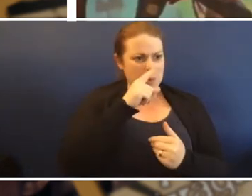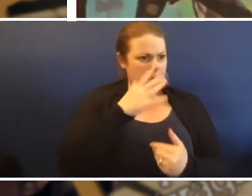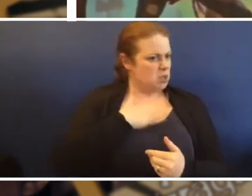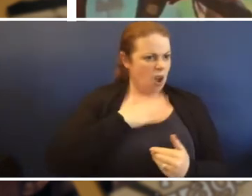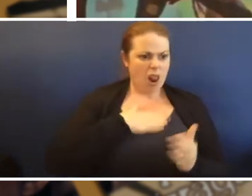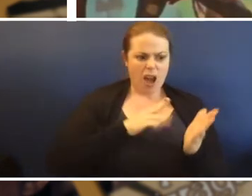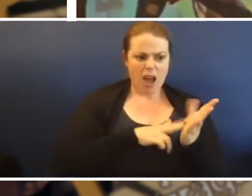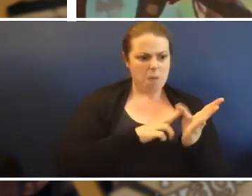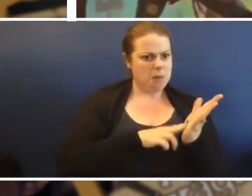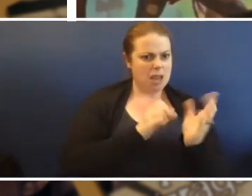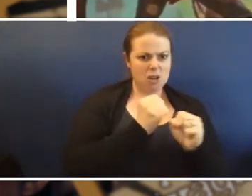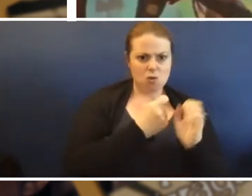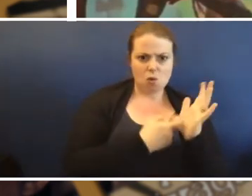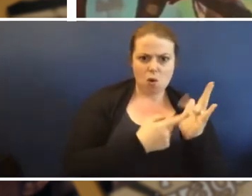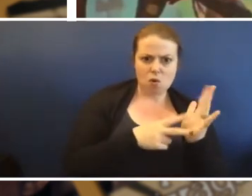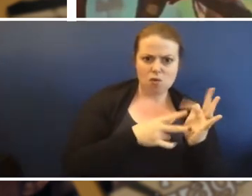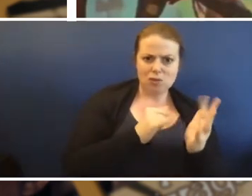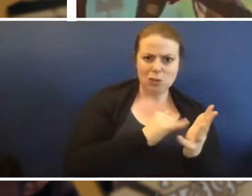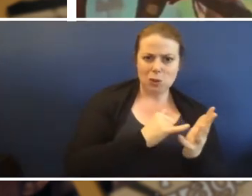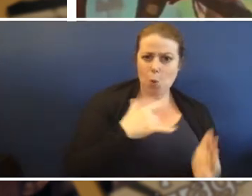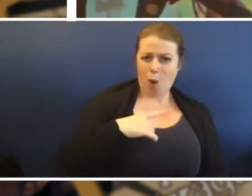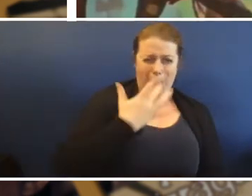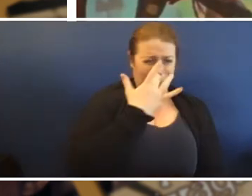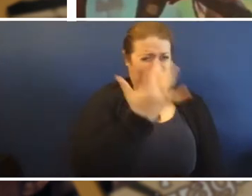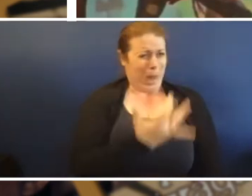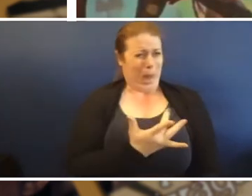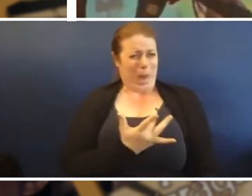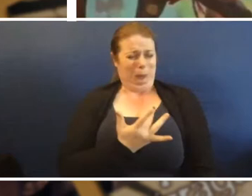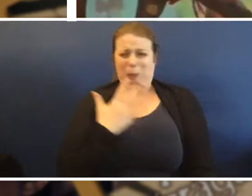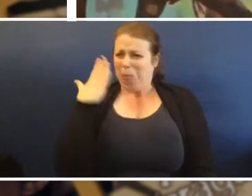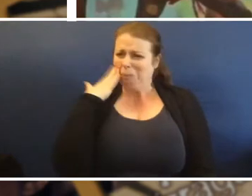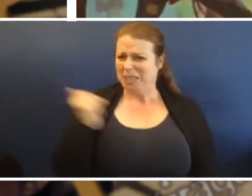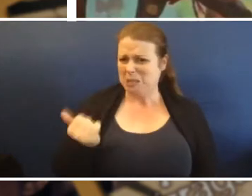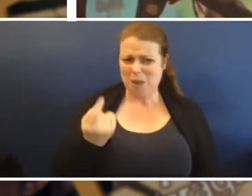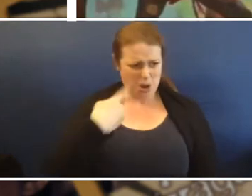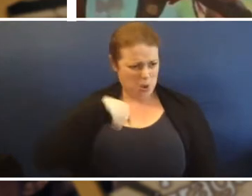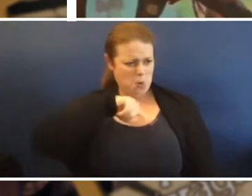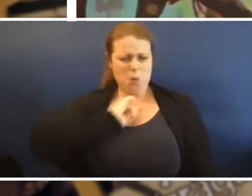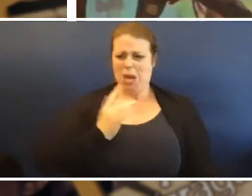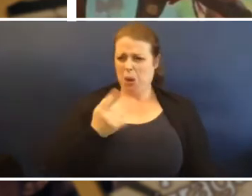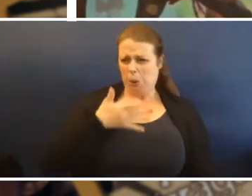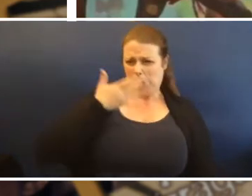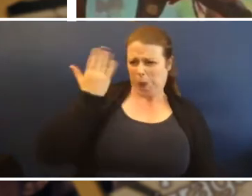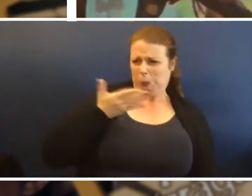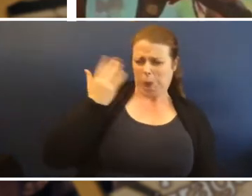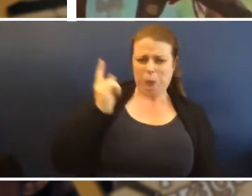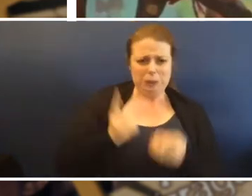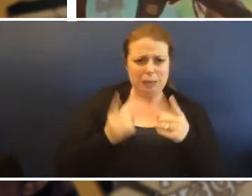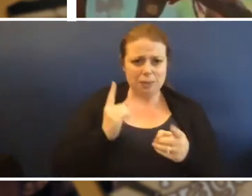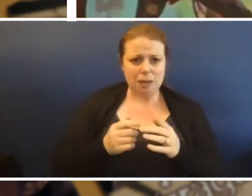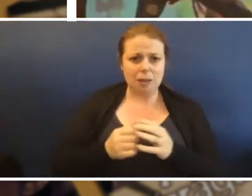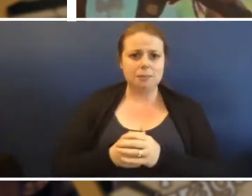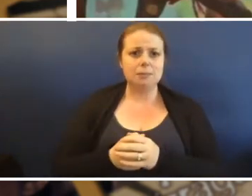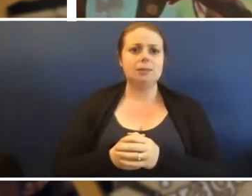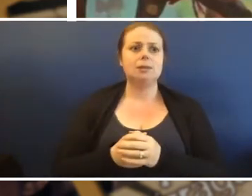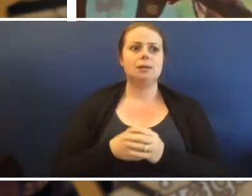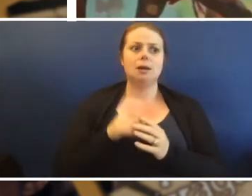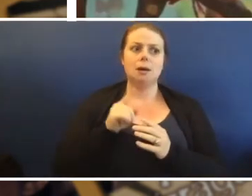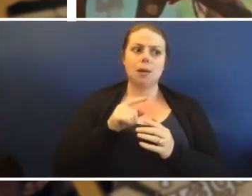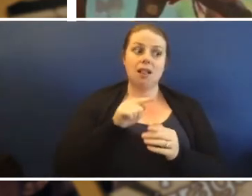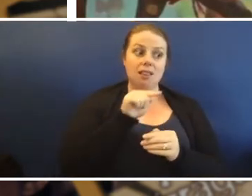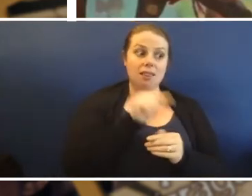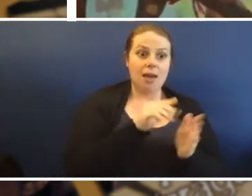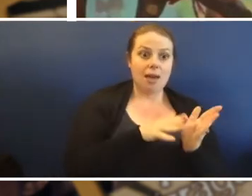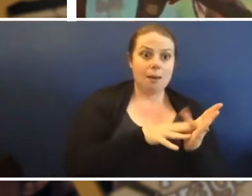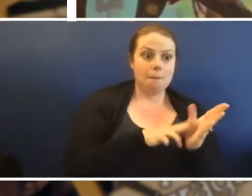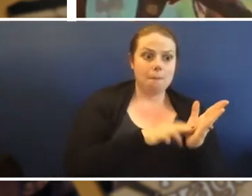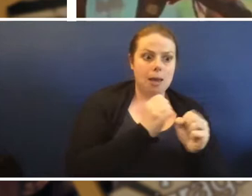because they smell, so what we all smell but when you get into the mangroves it comes alive